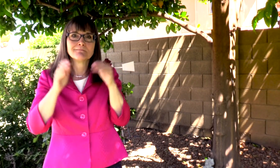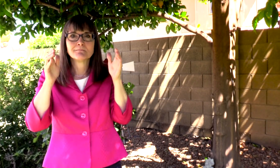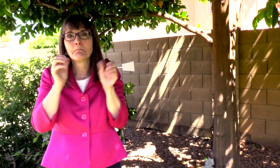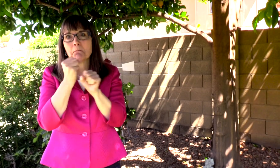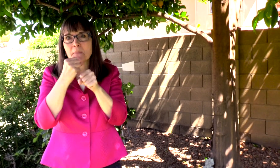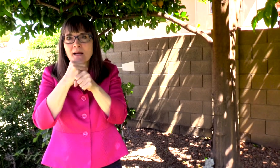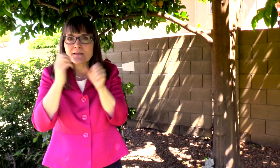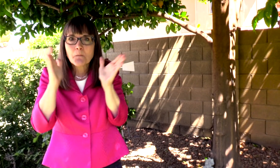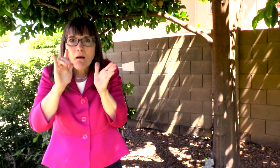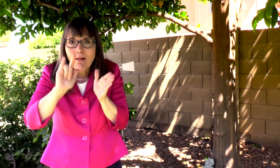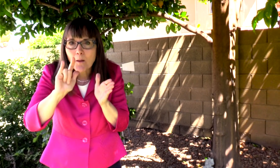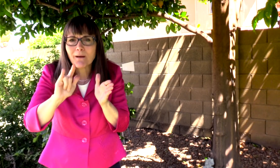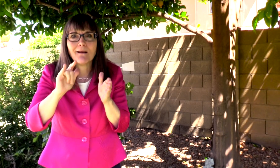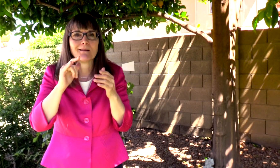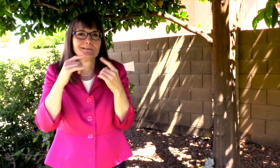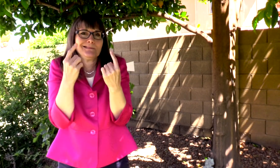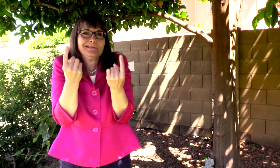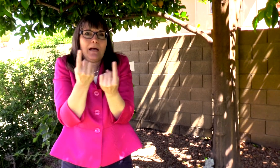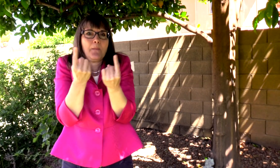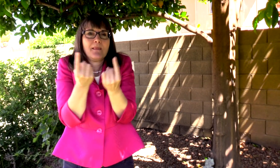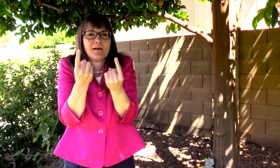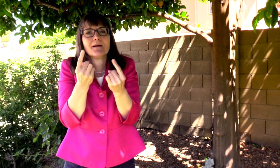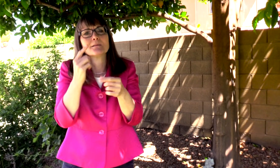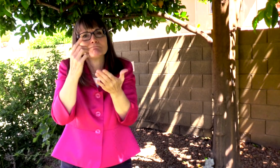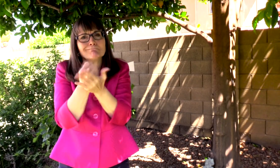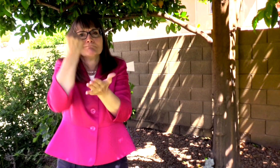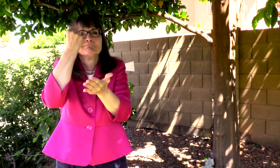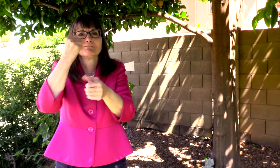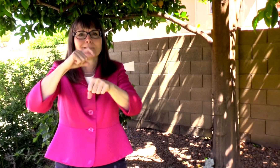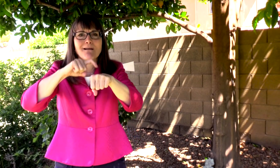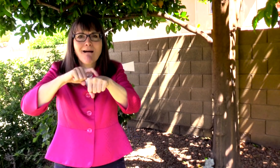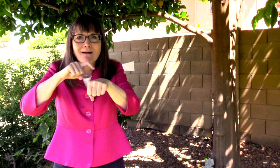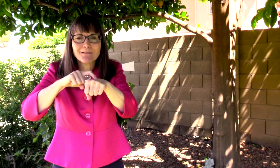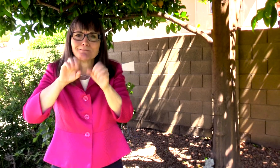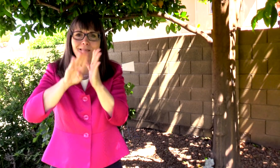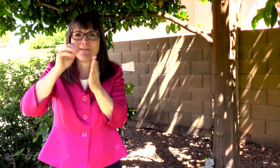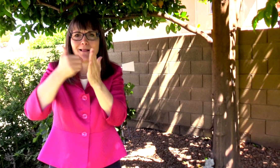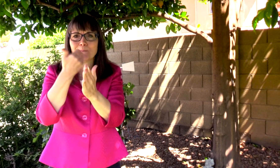MAKING MODEL AIRPLANES, USE THIS TIME TO DEVELOP